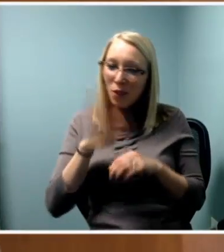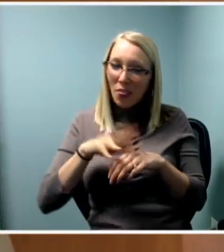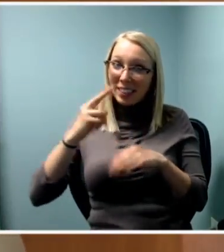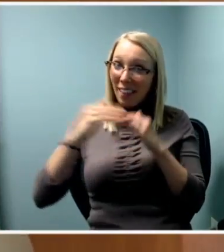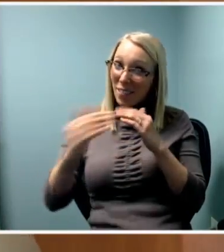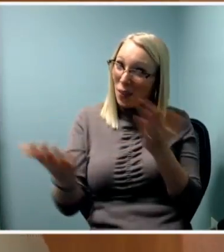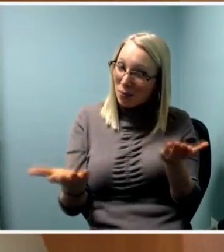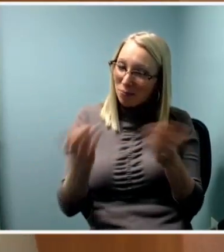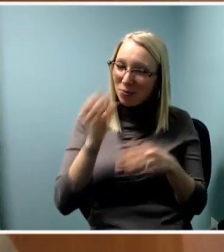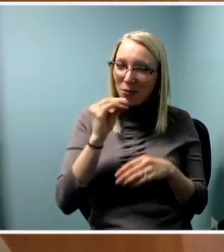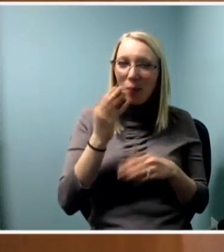So thank you again. Yes?